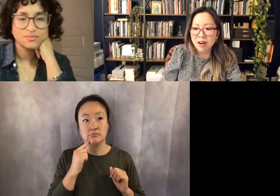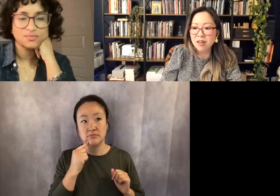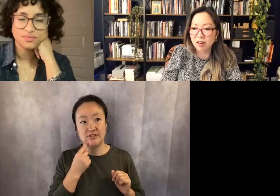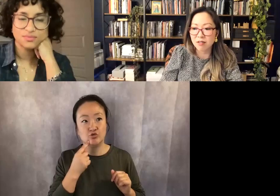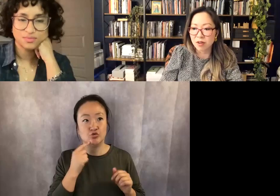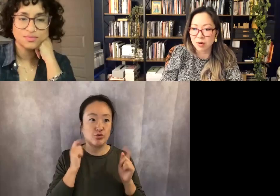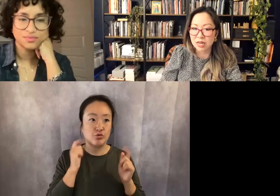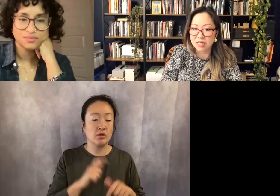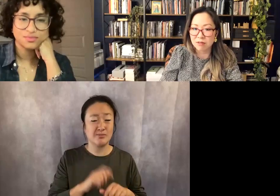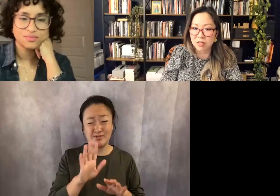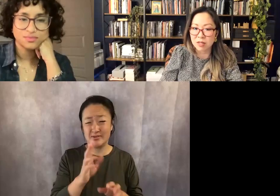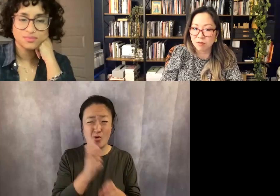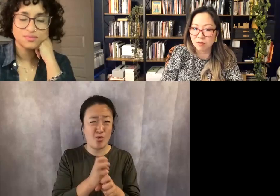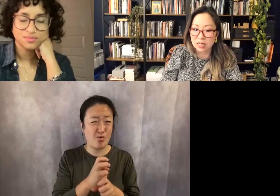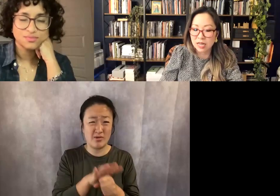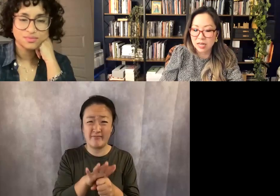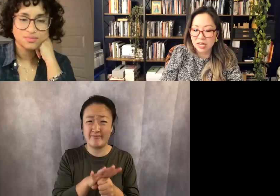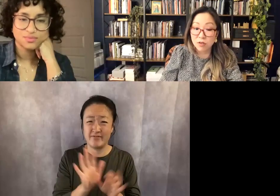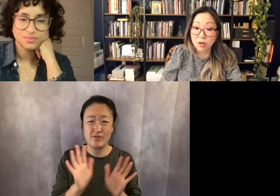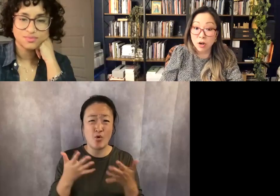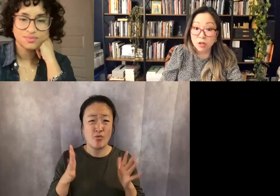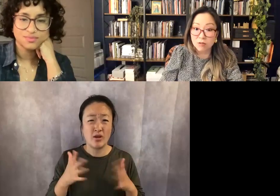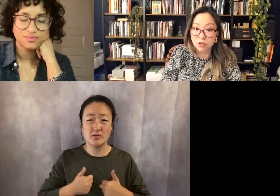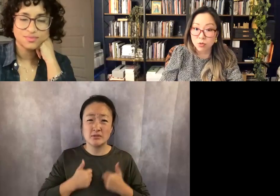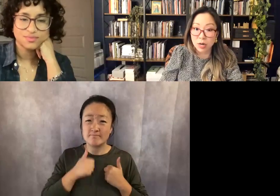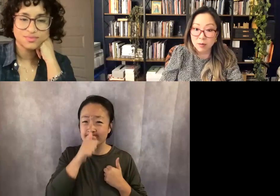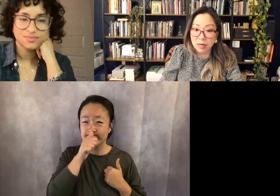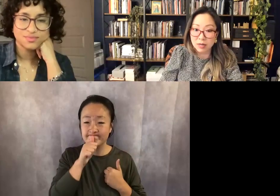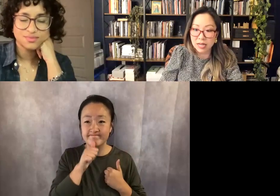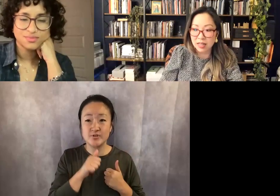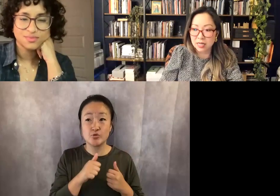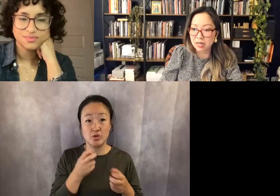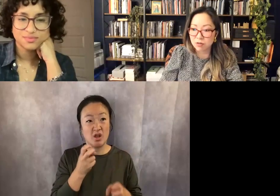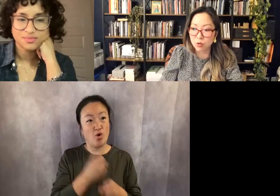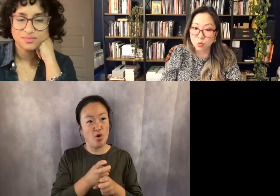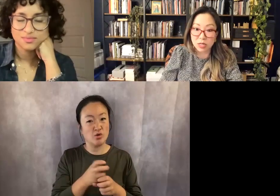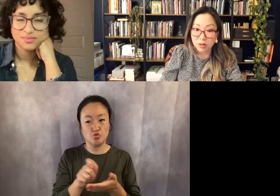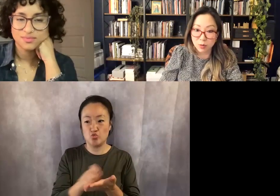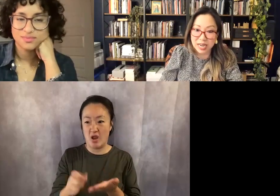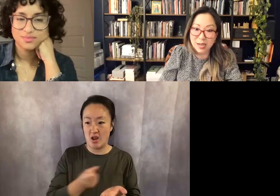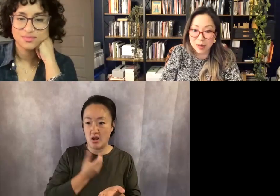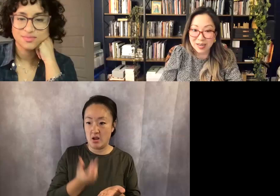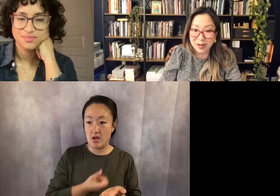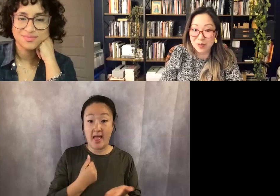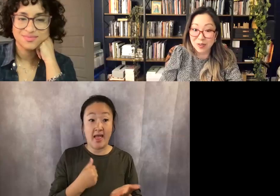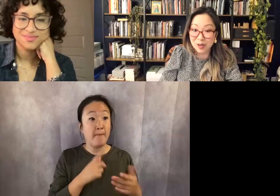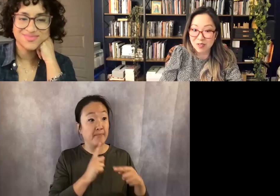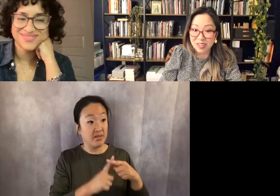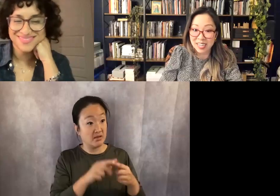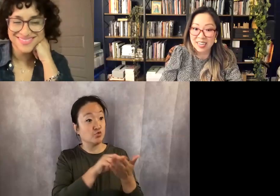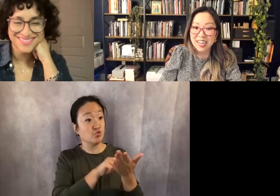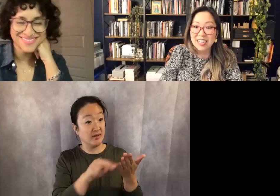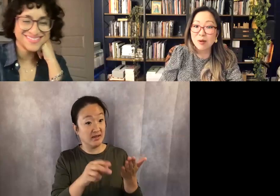It's hard enough already to have to live with it, even harder, to have to write about it, and then to have to read the writing about it over and over again.